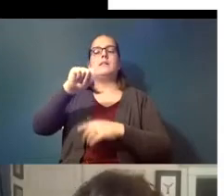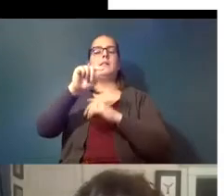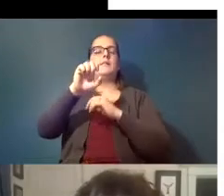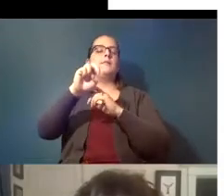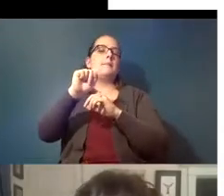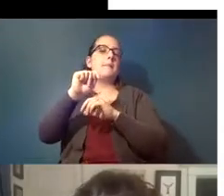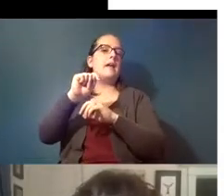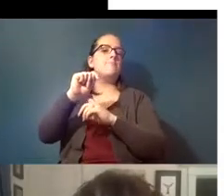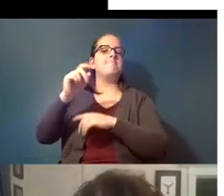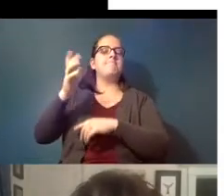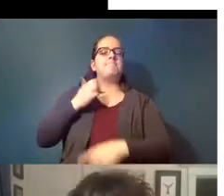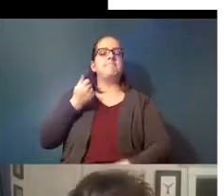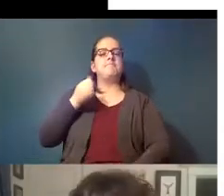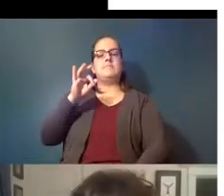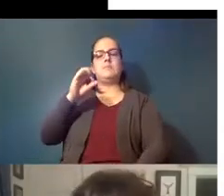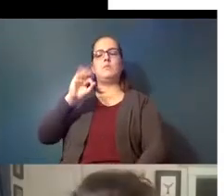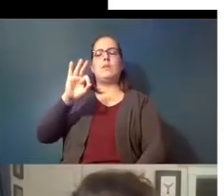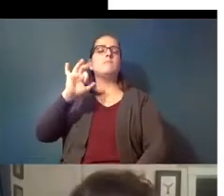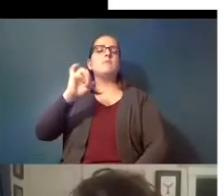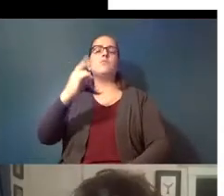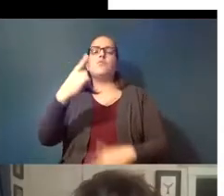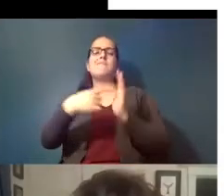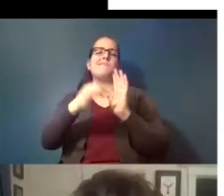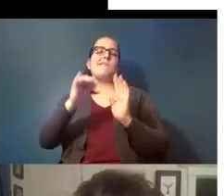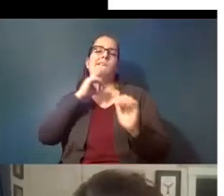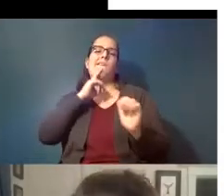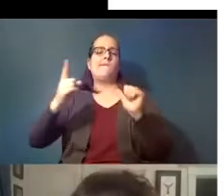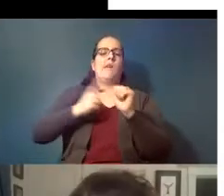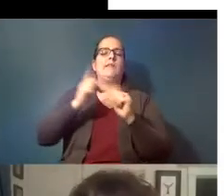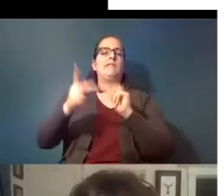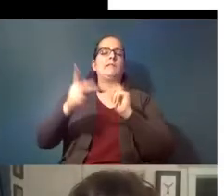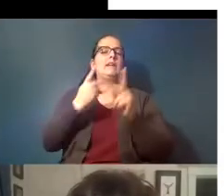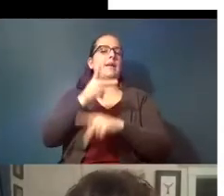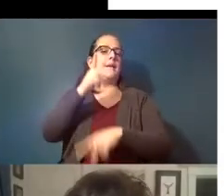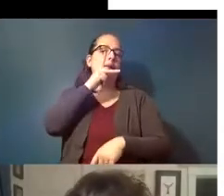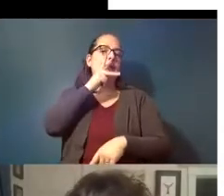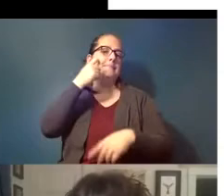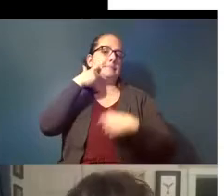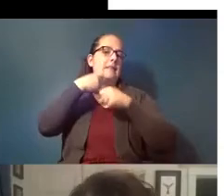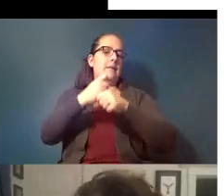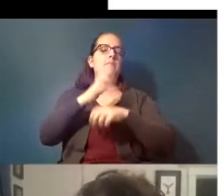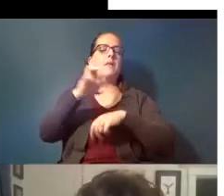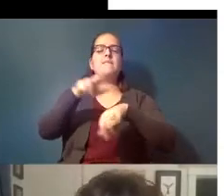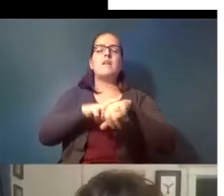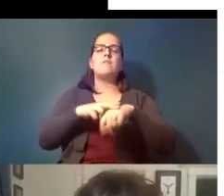of one of the very first types of plastic that was produced of course it took some time to take